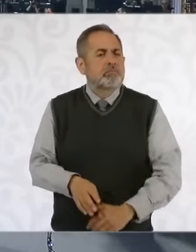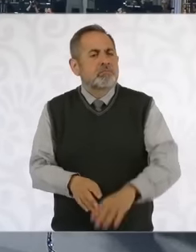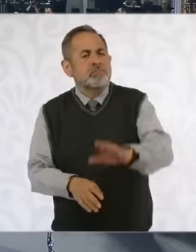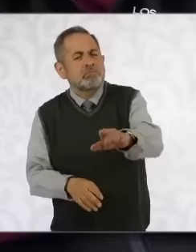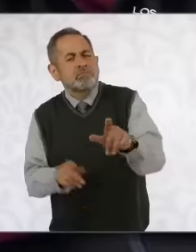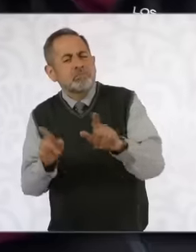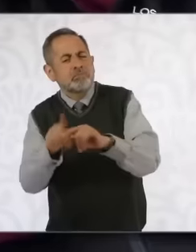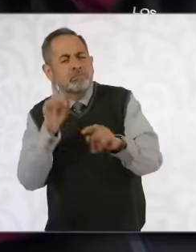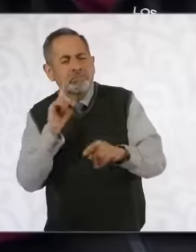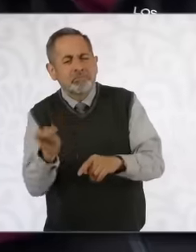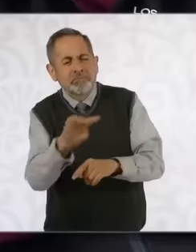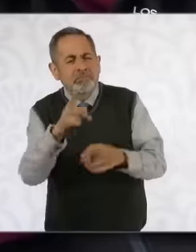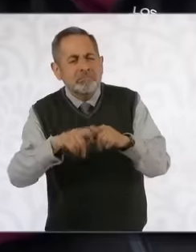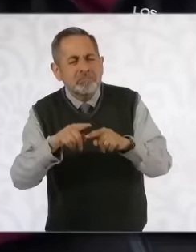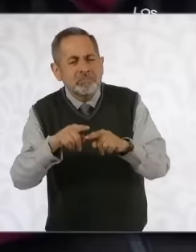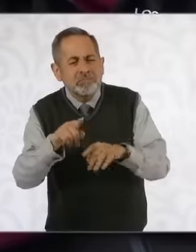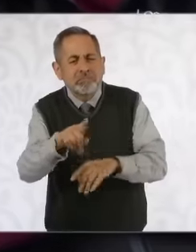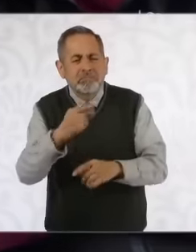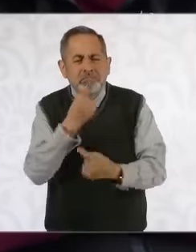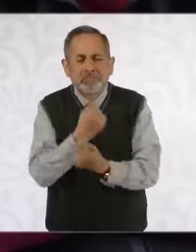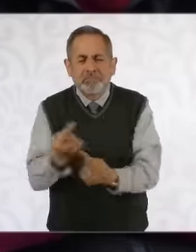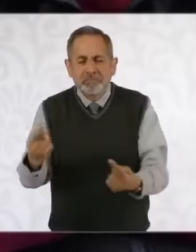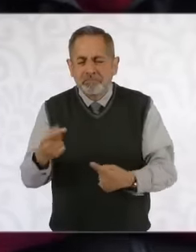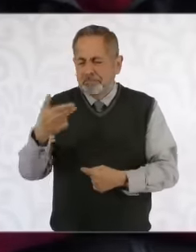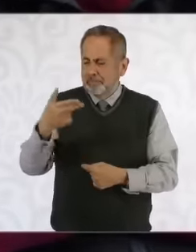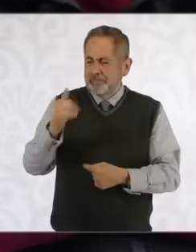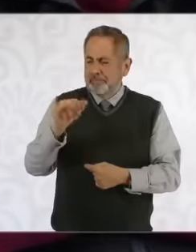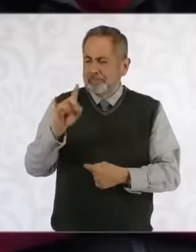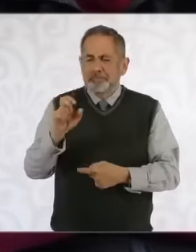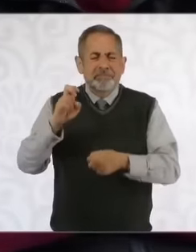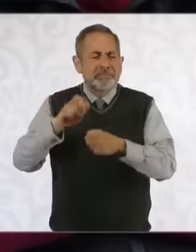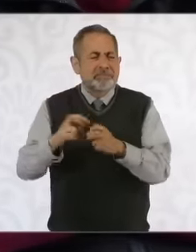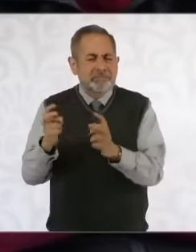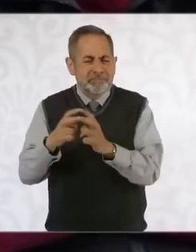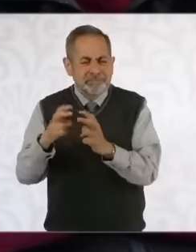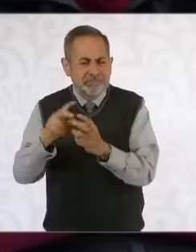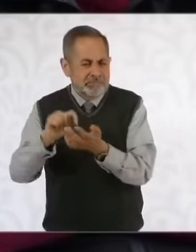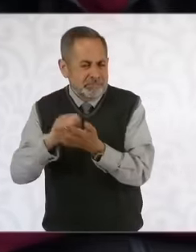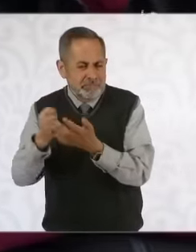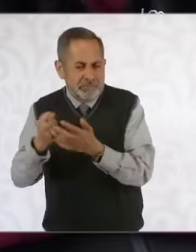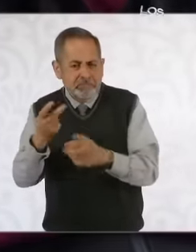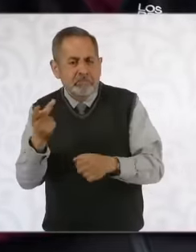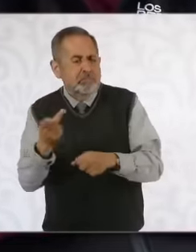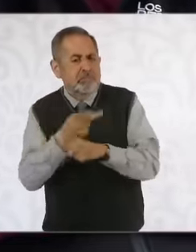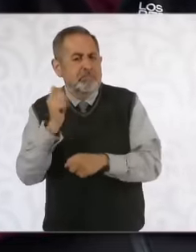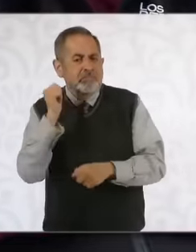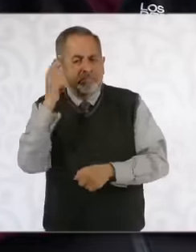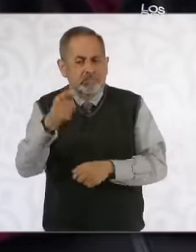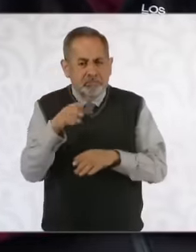You have it from the girl Heidy Mariana in Tamaulipas, you have something about that if